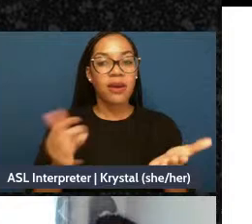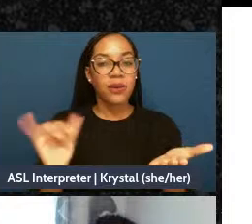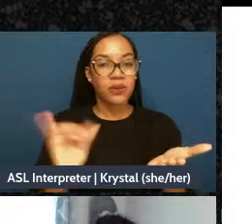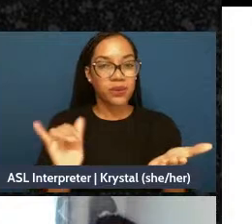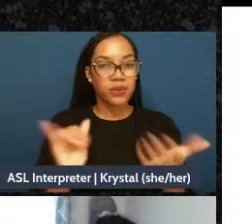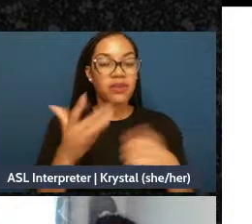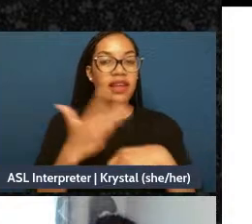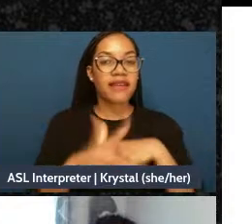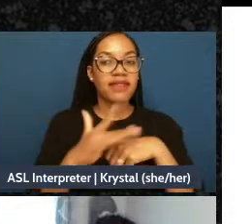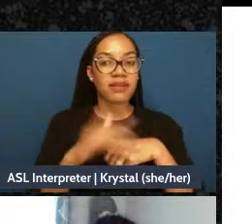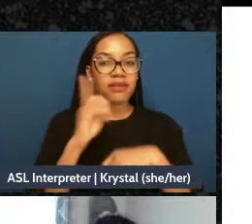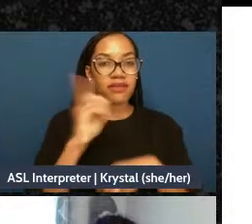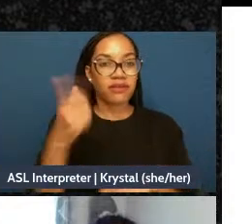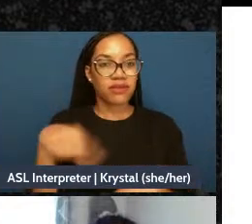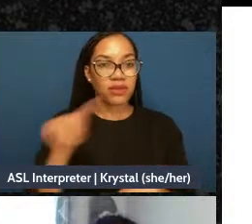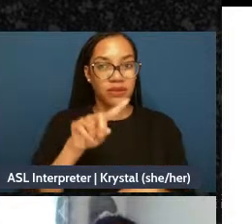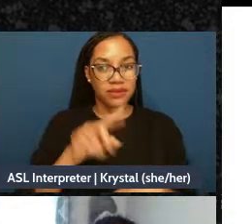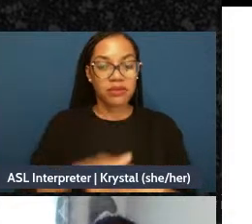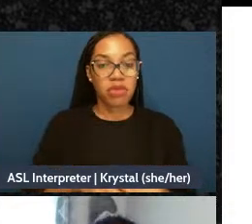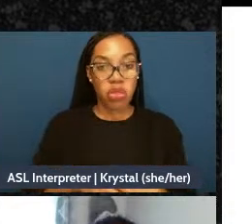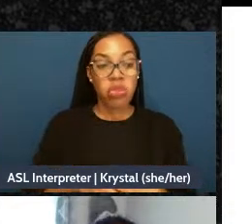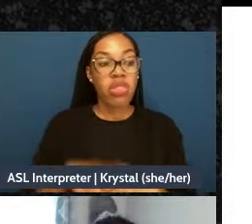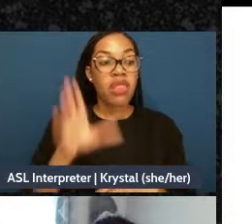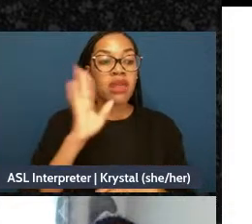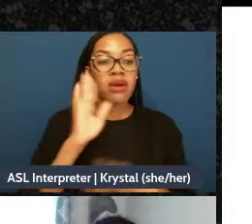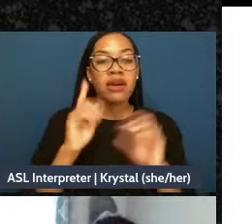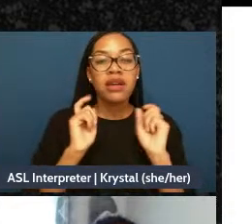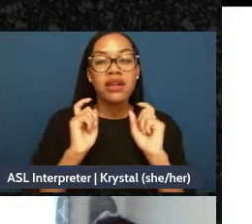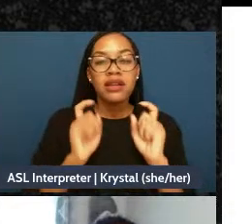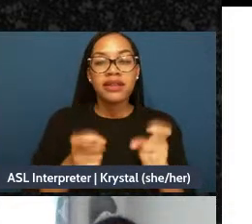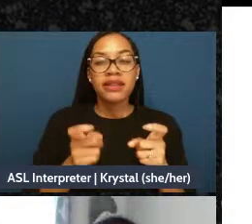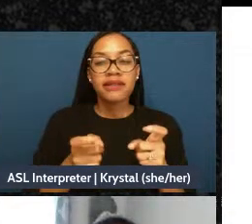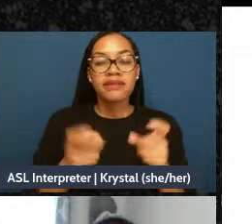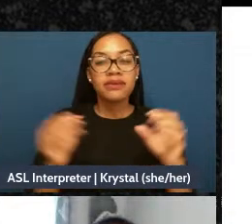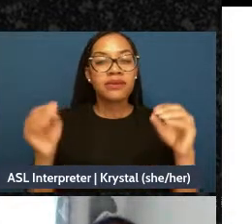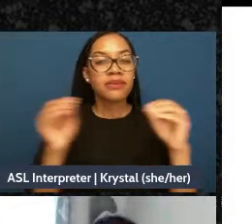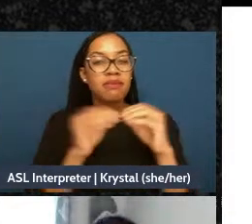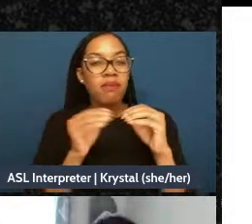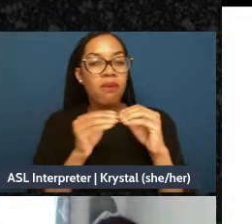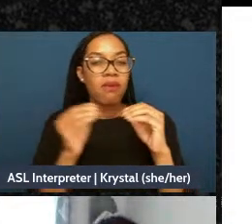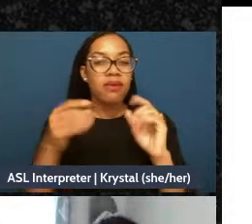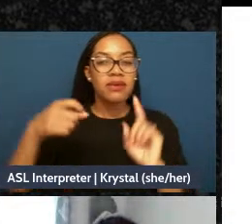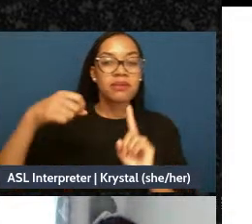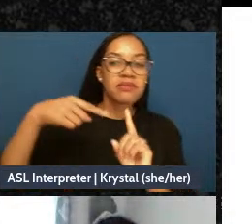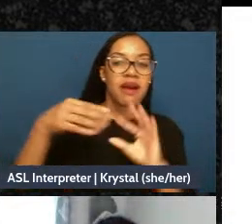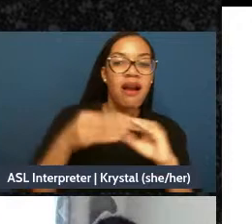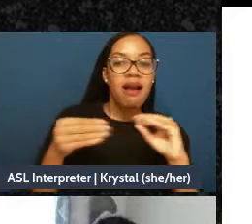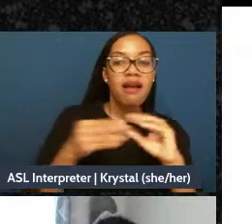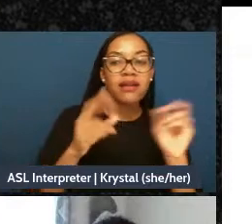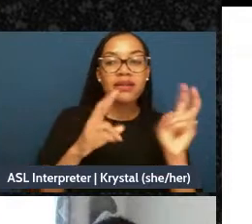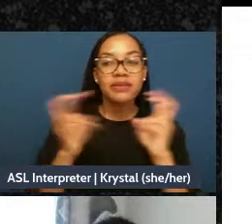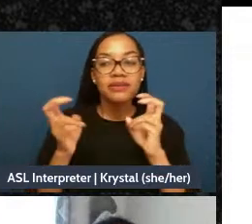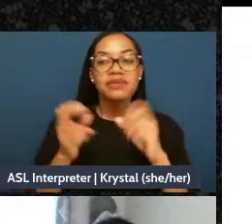that will be able to uh give you some more of the - of these prompts and concepts that will make it